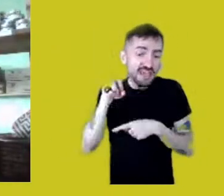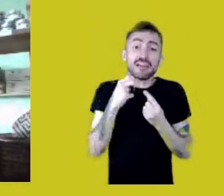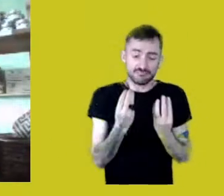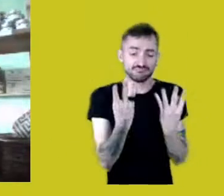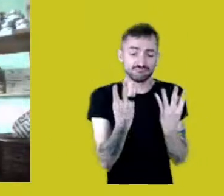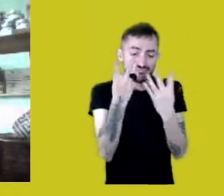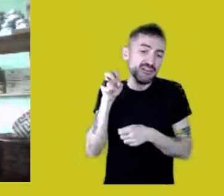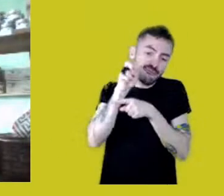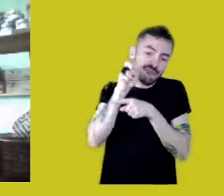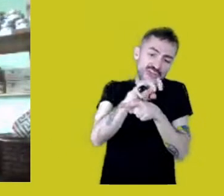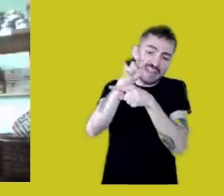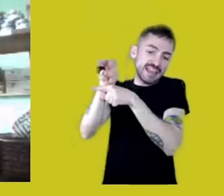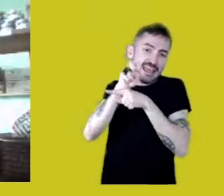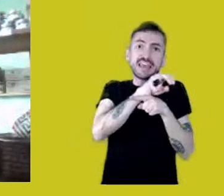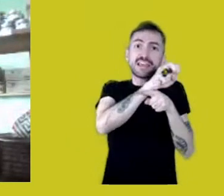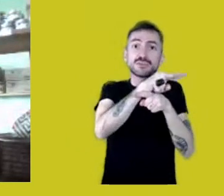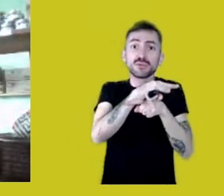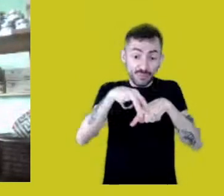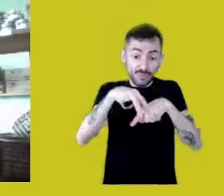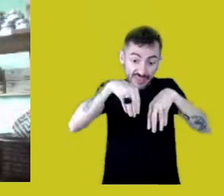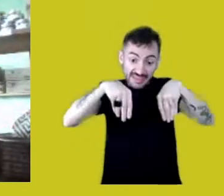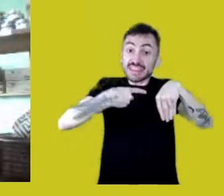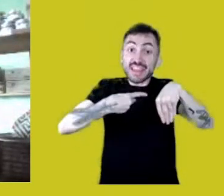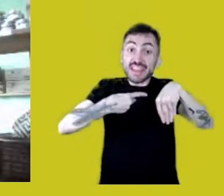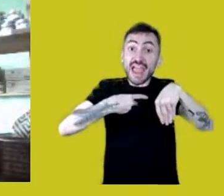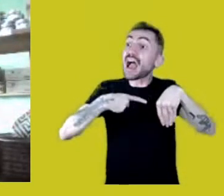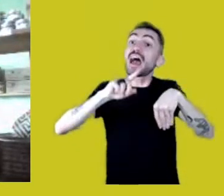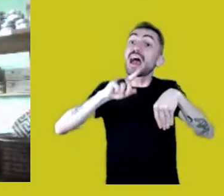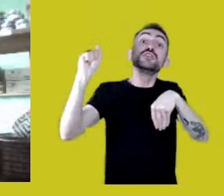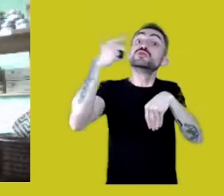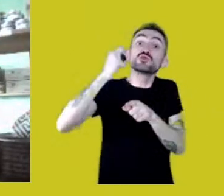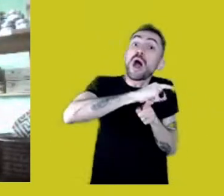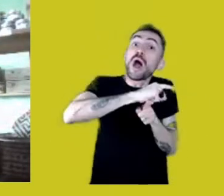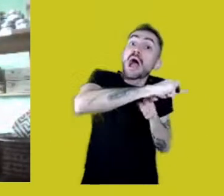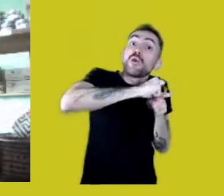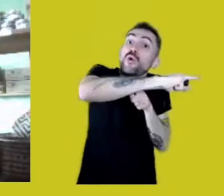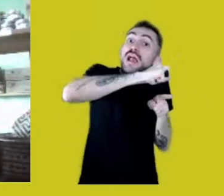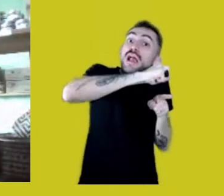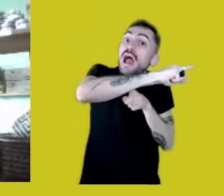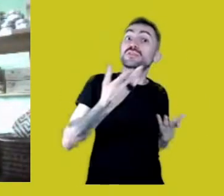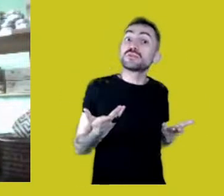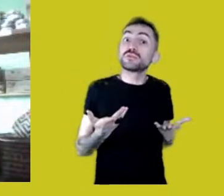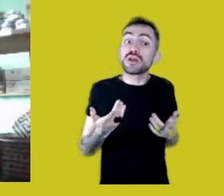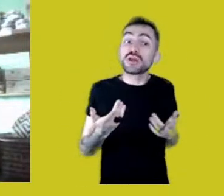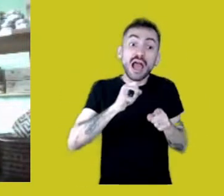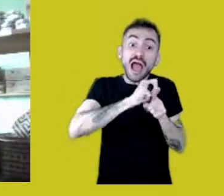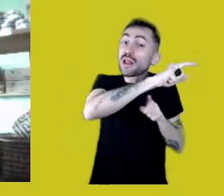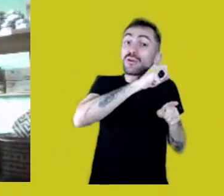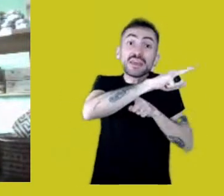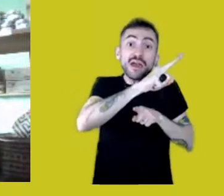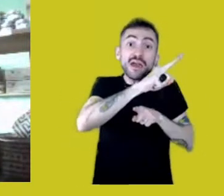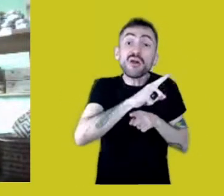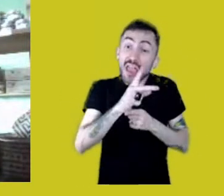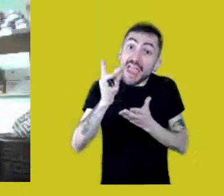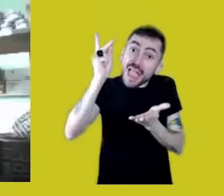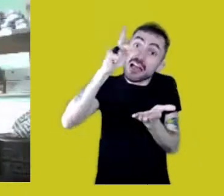Our lands are leased, outsourced. This is the reality I come from.